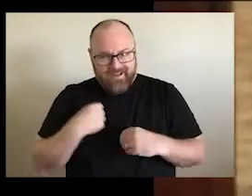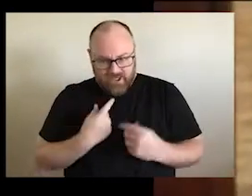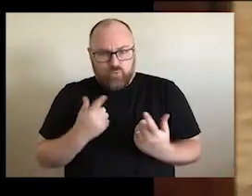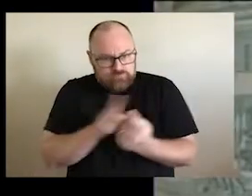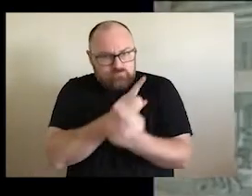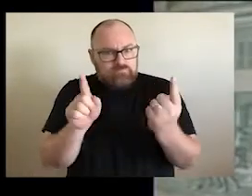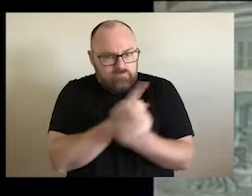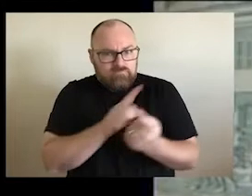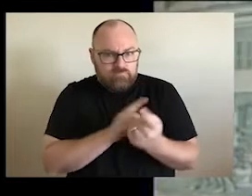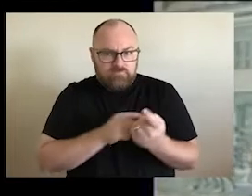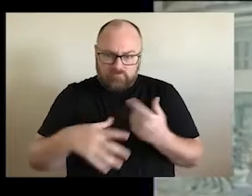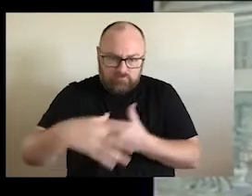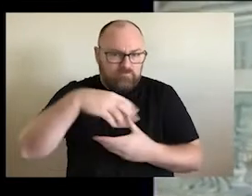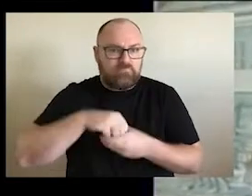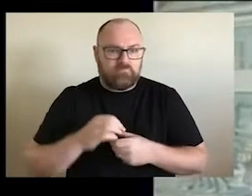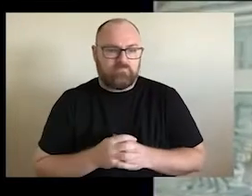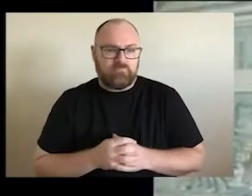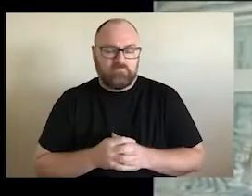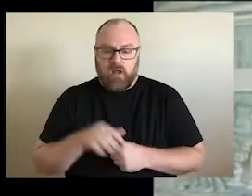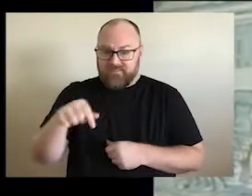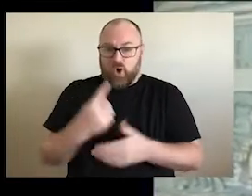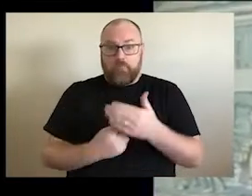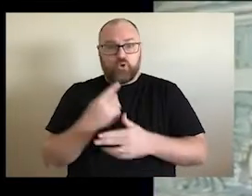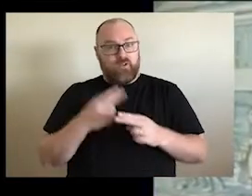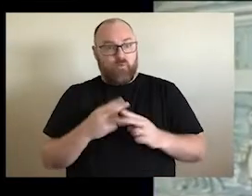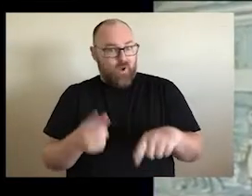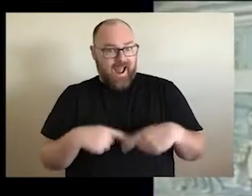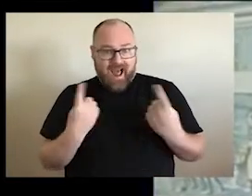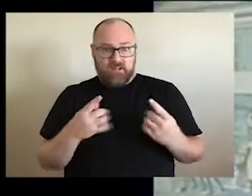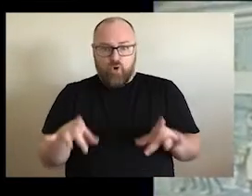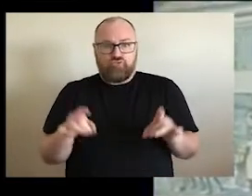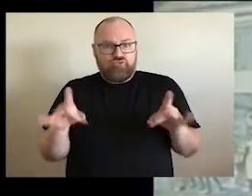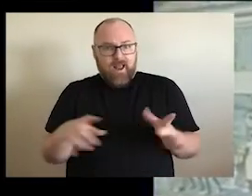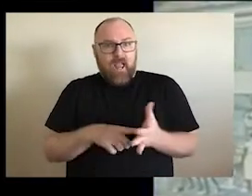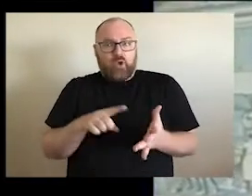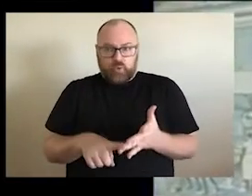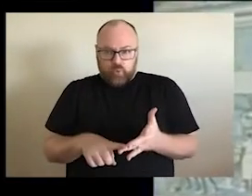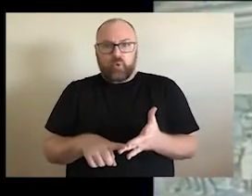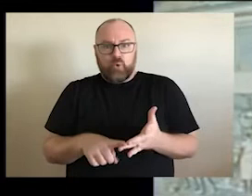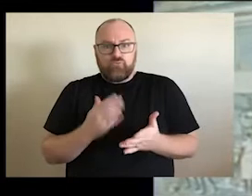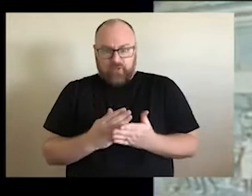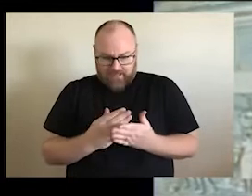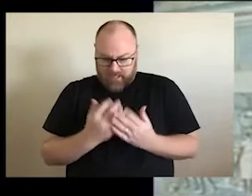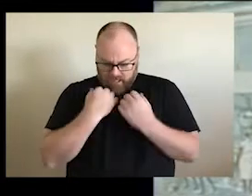a perfect opportunity for us as I complete society to, to dig within ourselves and